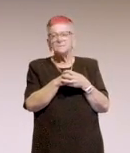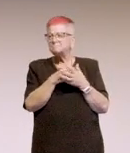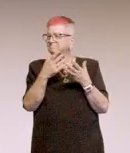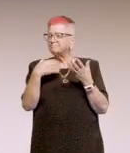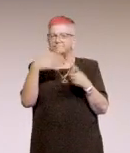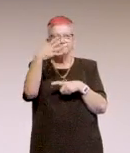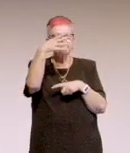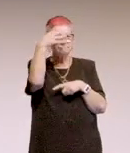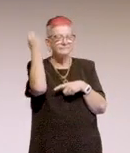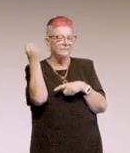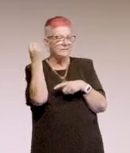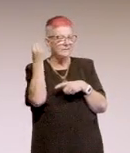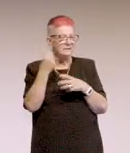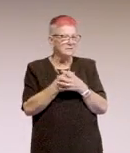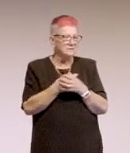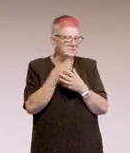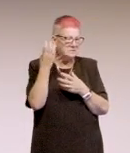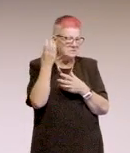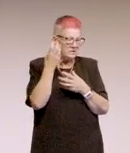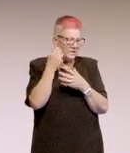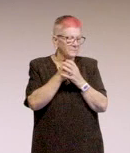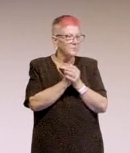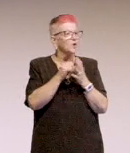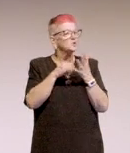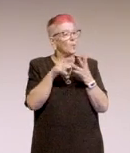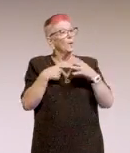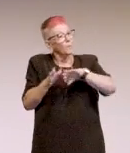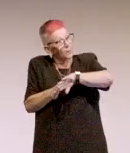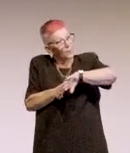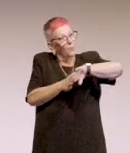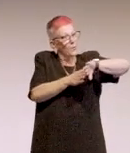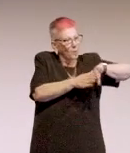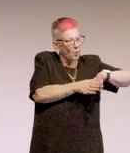I've lost my train of thought. Yeah so if we shift left, the changes will be smaller,